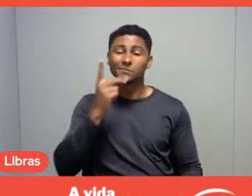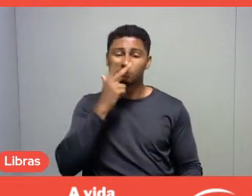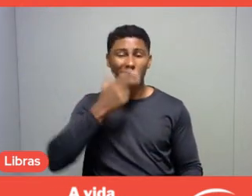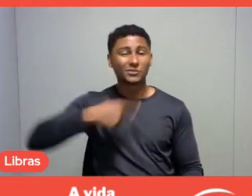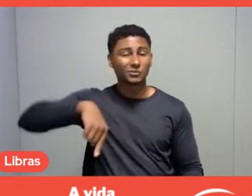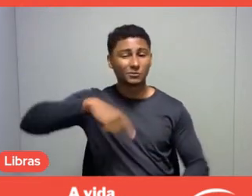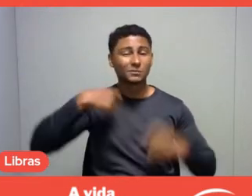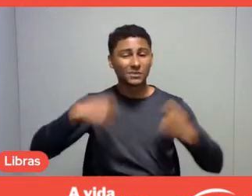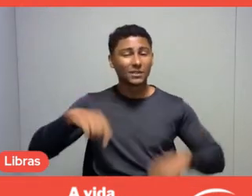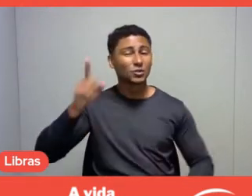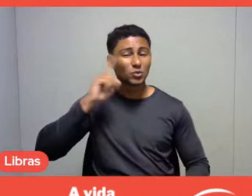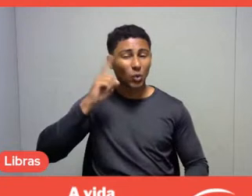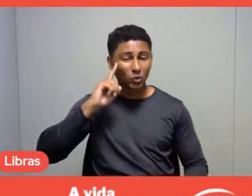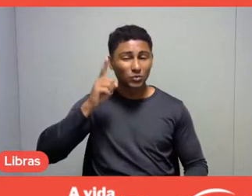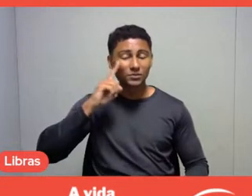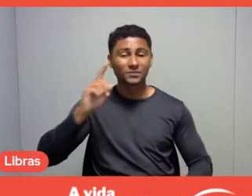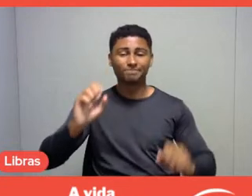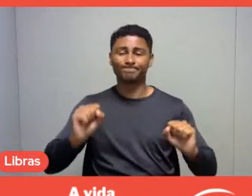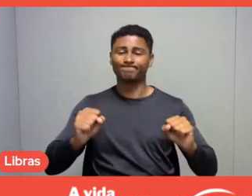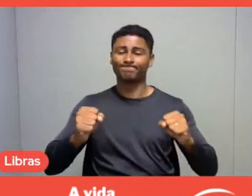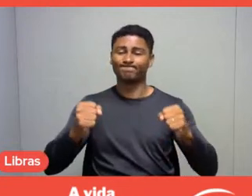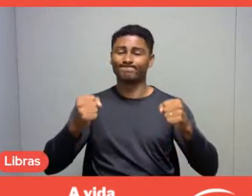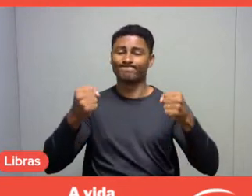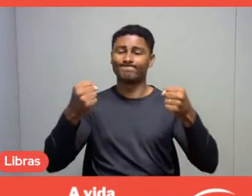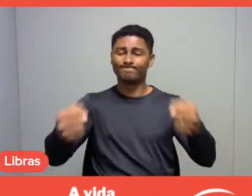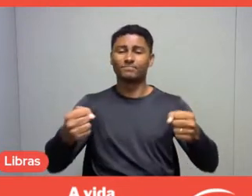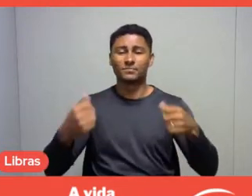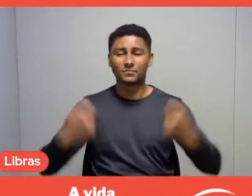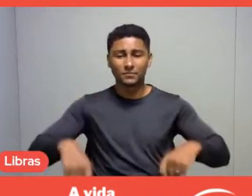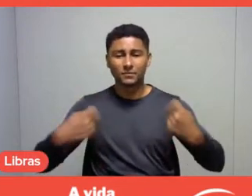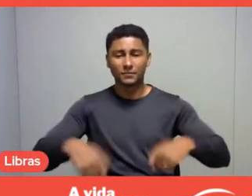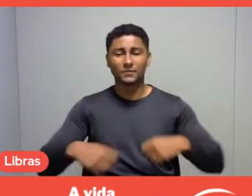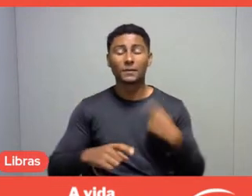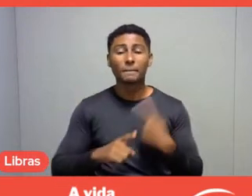to show how our work, how leisure,